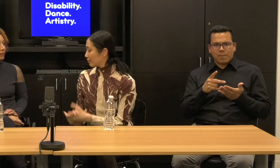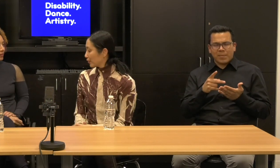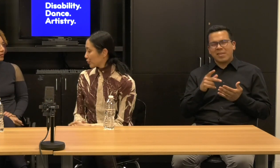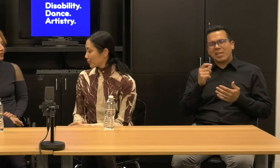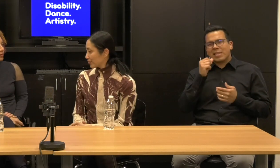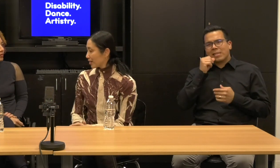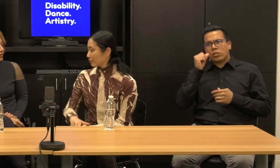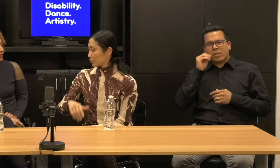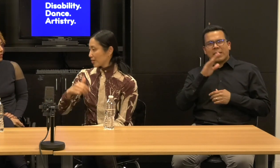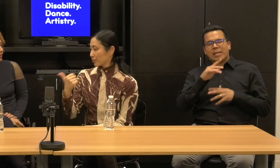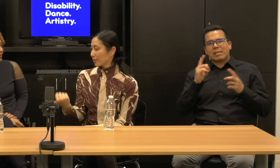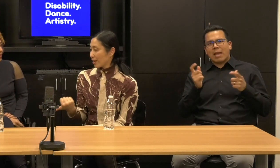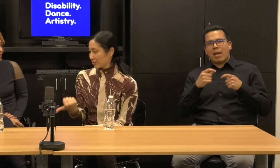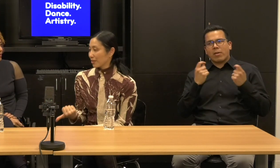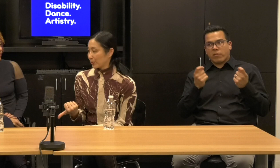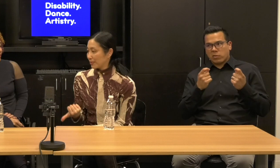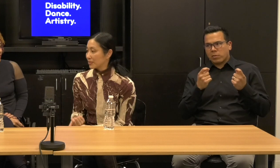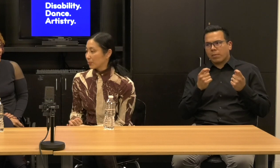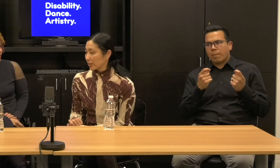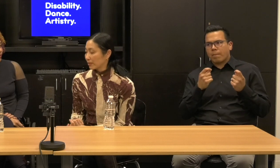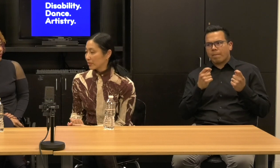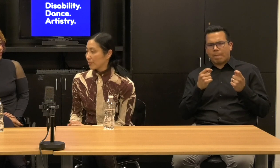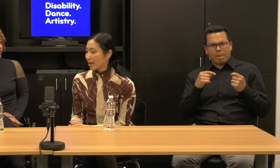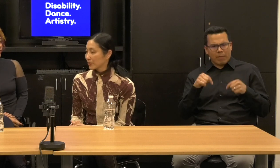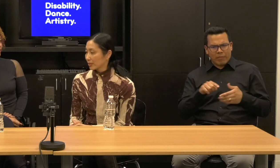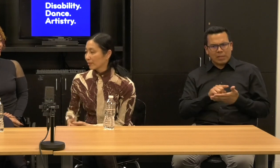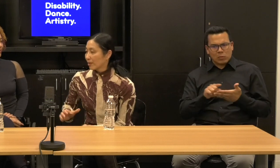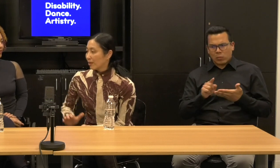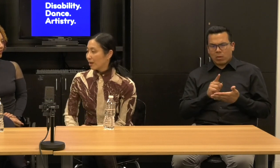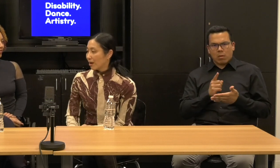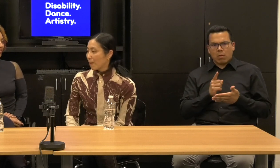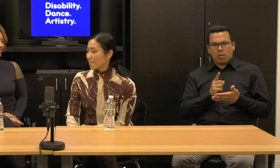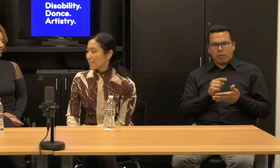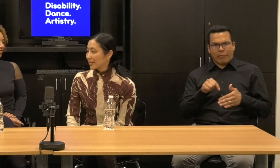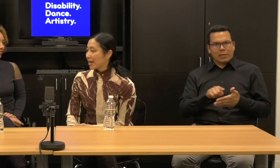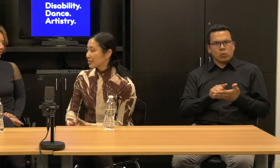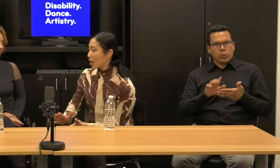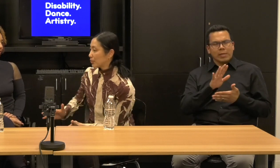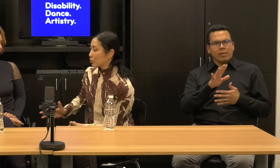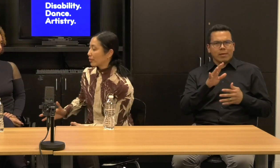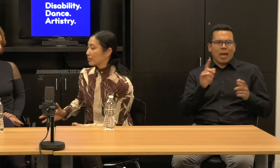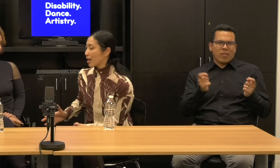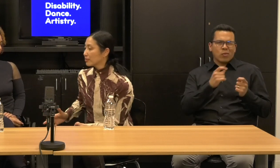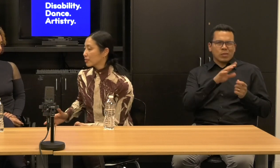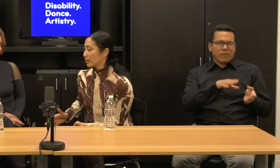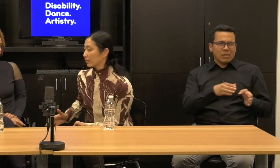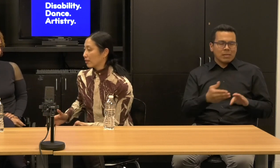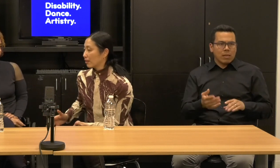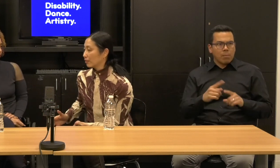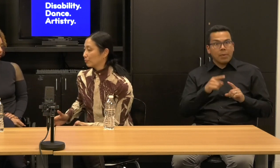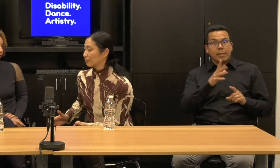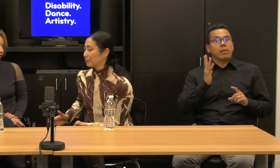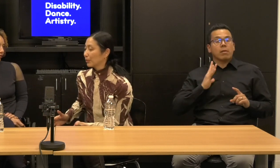anniversary Actually exactly this week of his passing a, but that's how he started dancing.